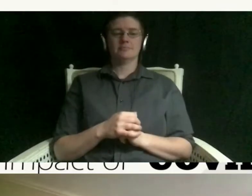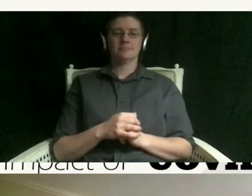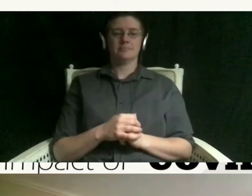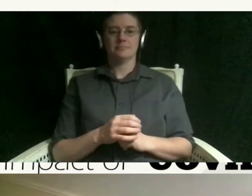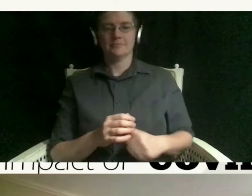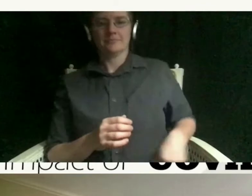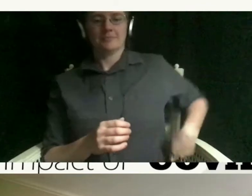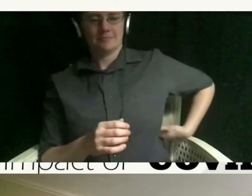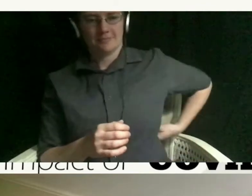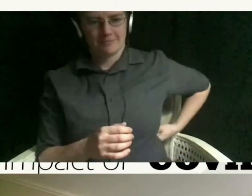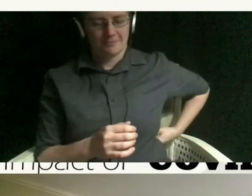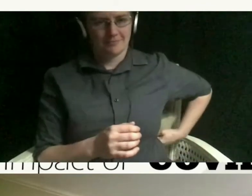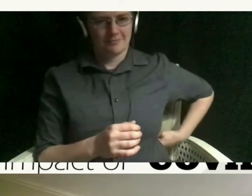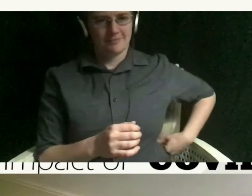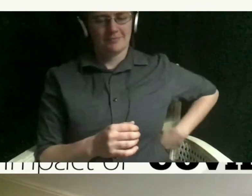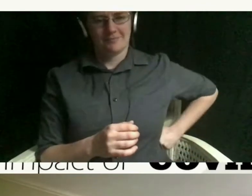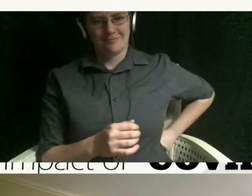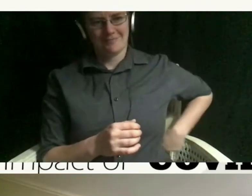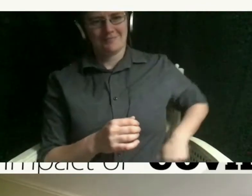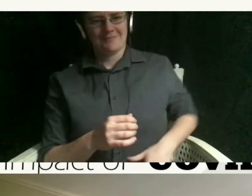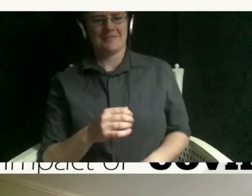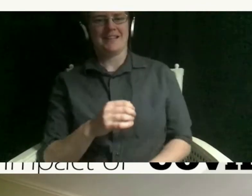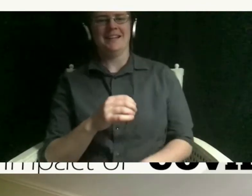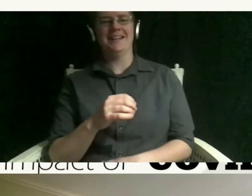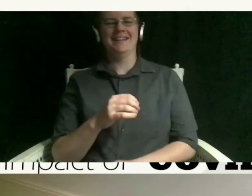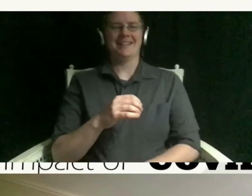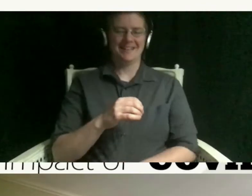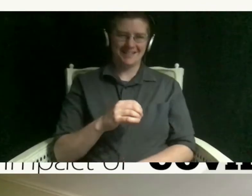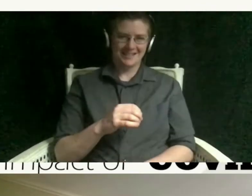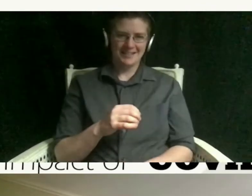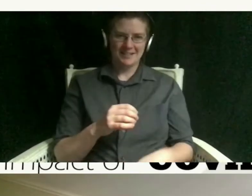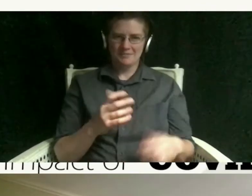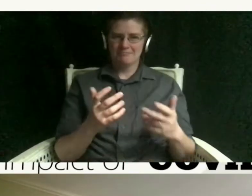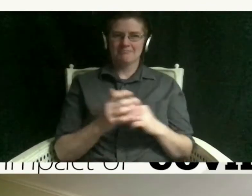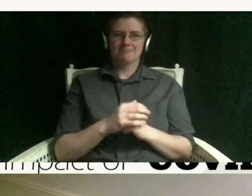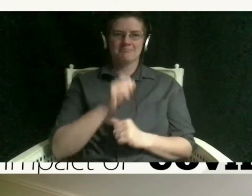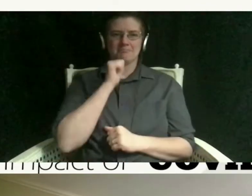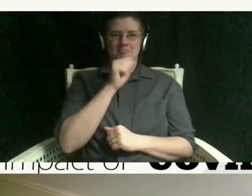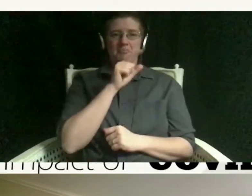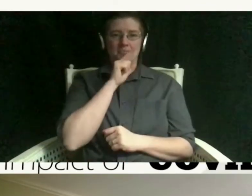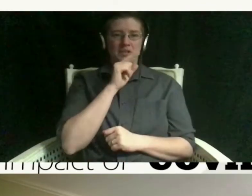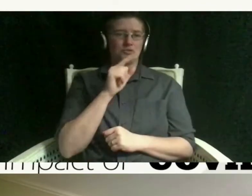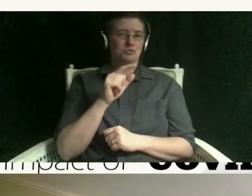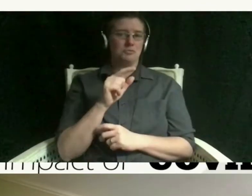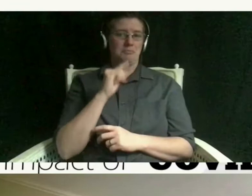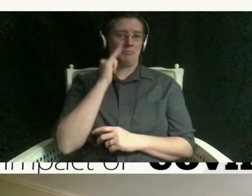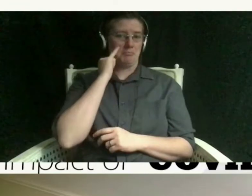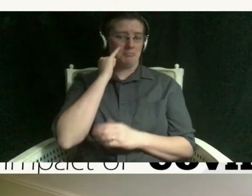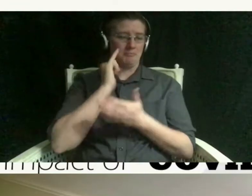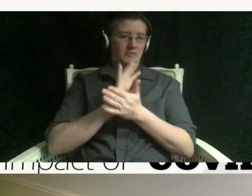oh uh well i'm not sure if um the video will come back but basically what kingdom finish